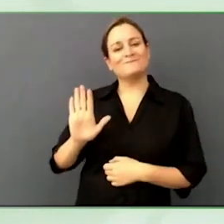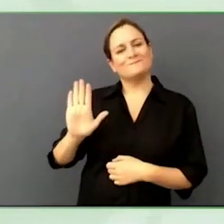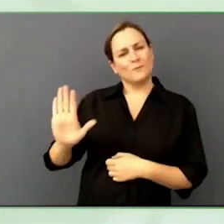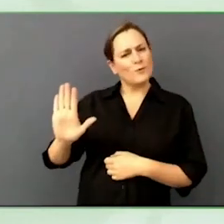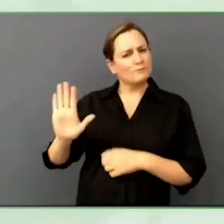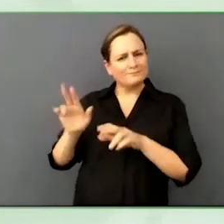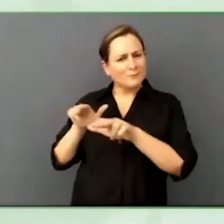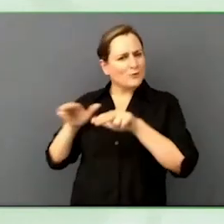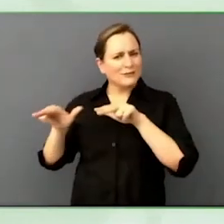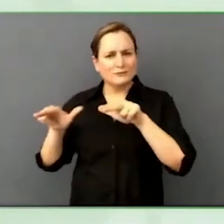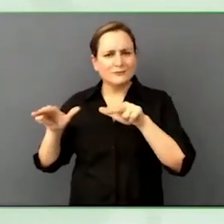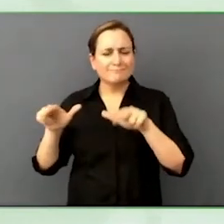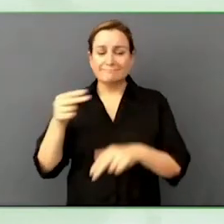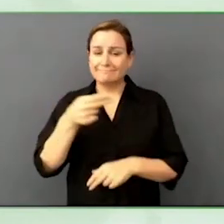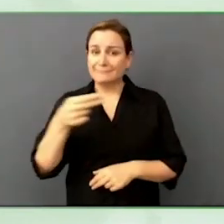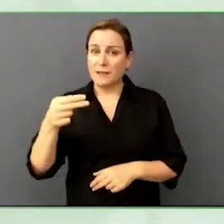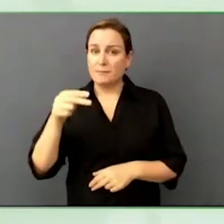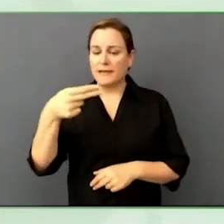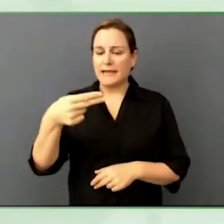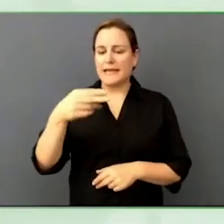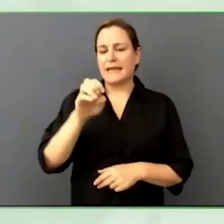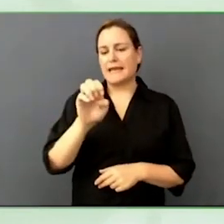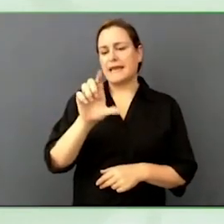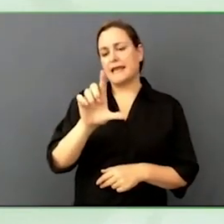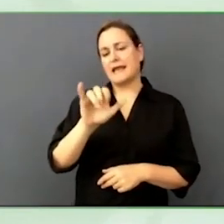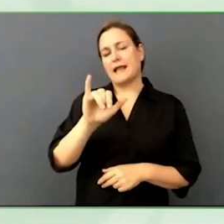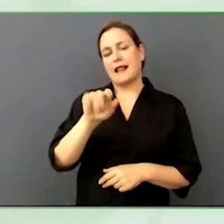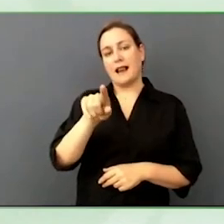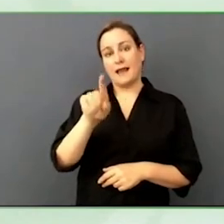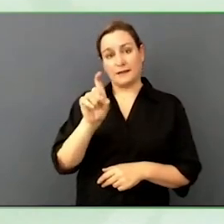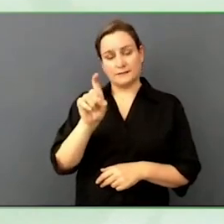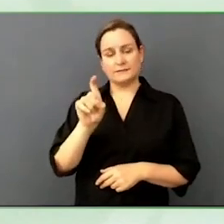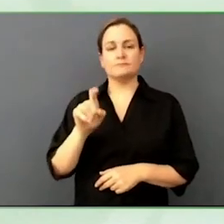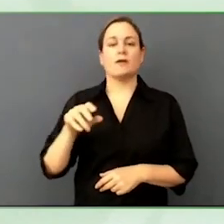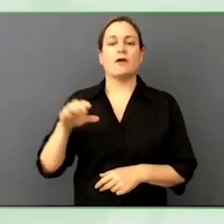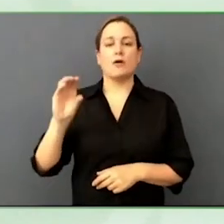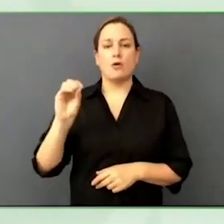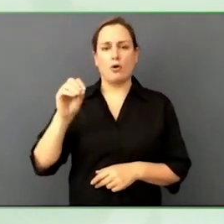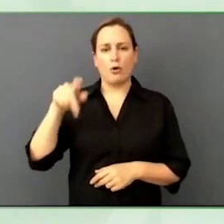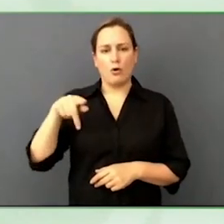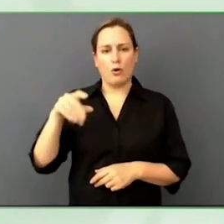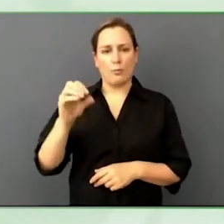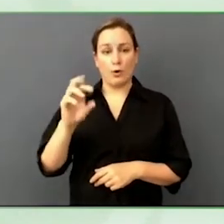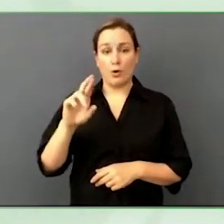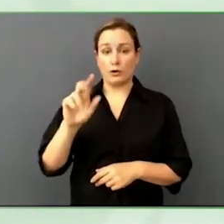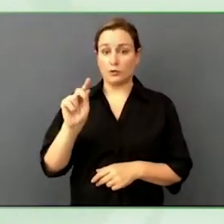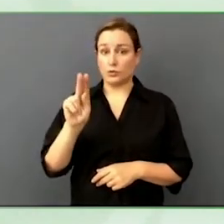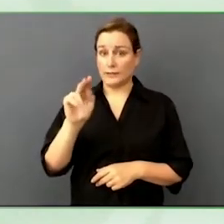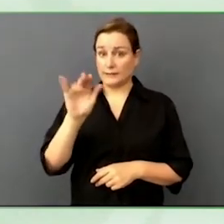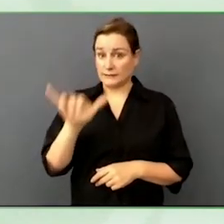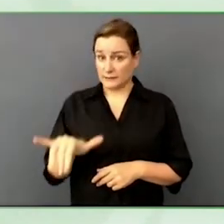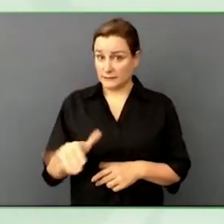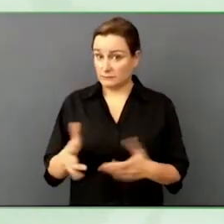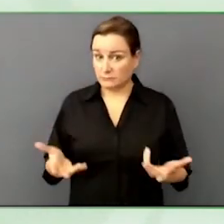Would you describe it as a successful enterprise? Not an overnight success, nothing is, took 10 years to get